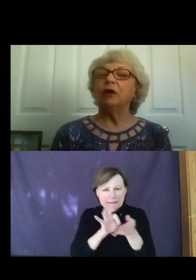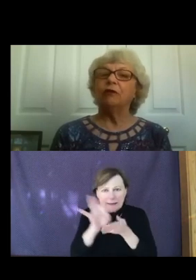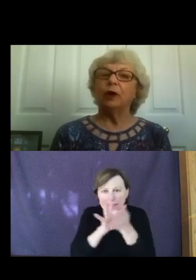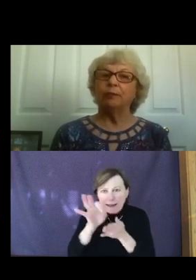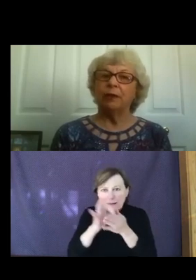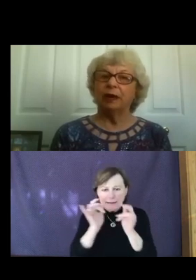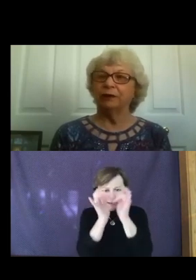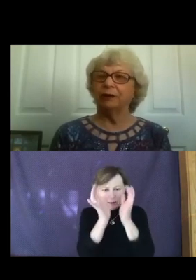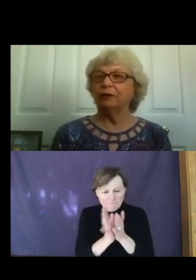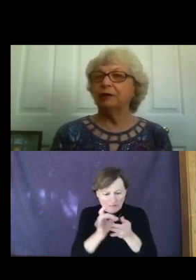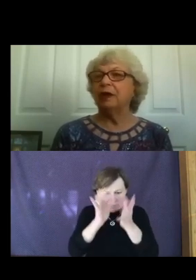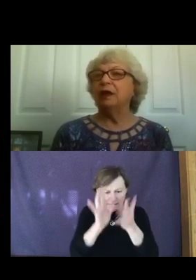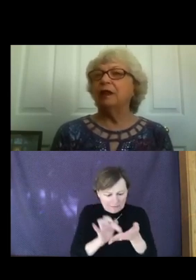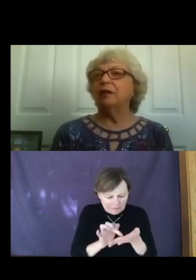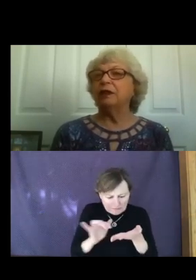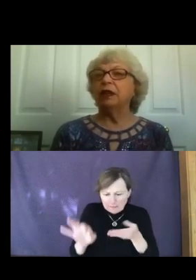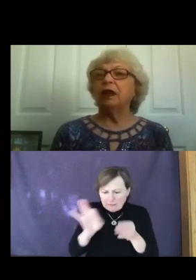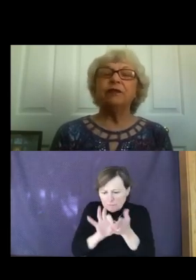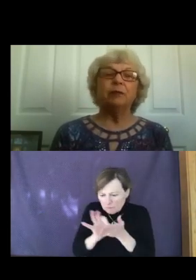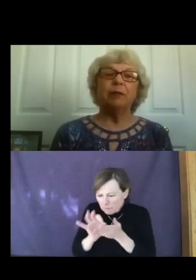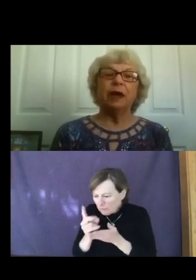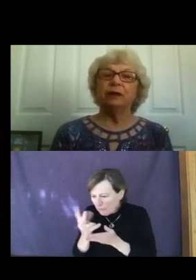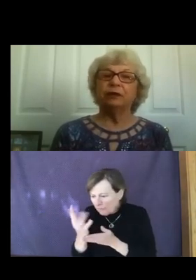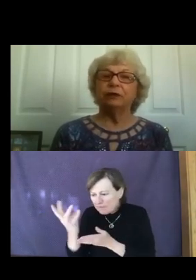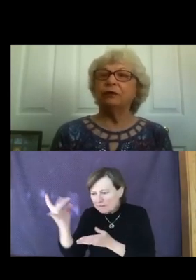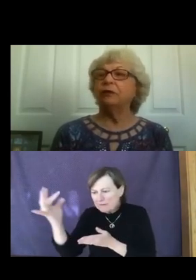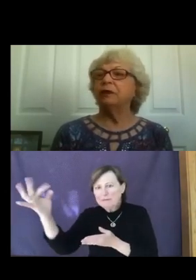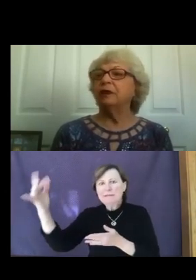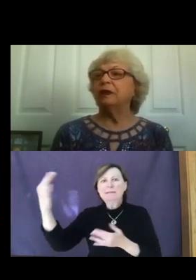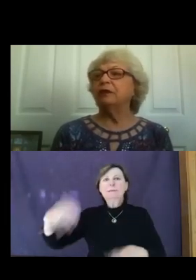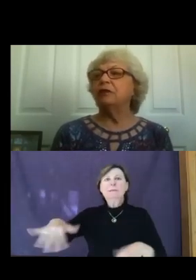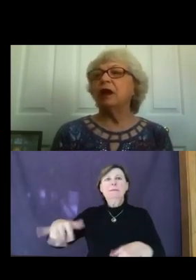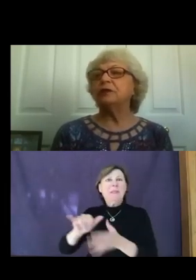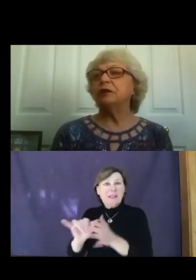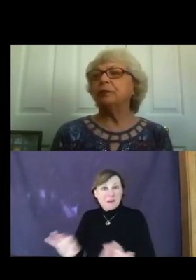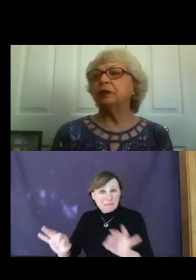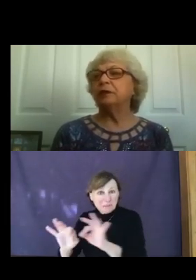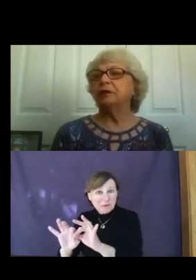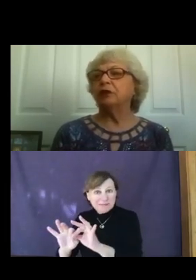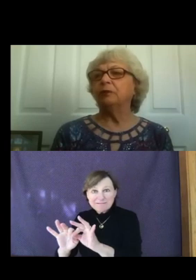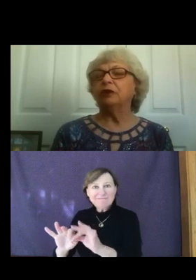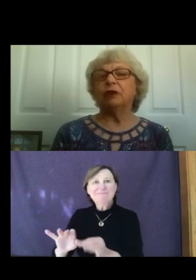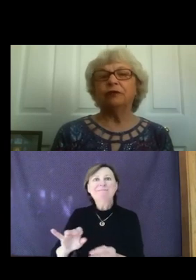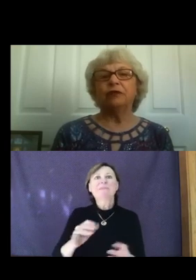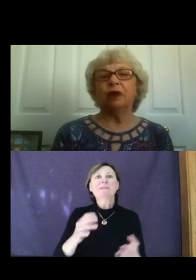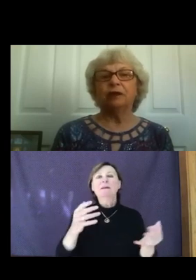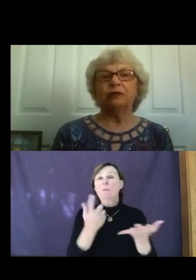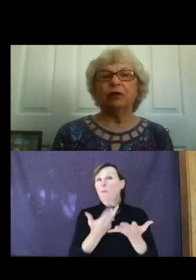what matters. The love that matters is not typically the subject of sonnets or